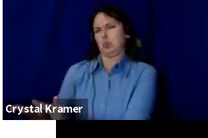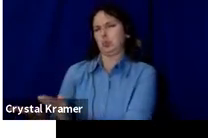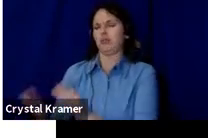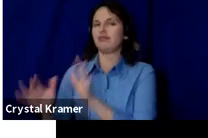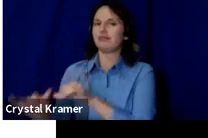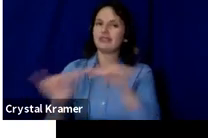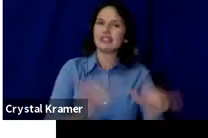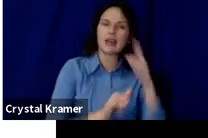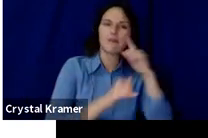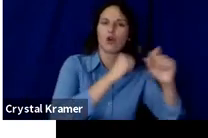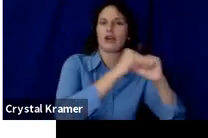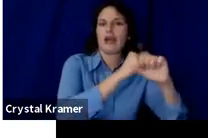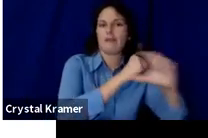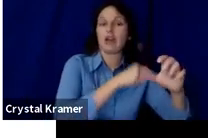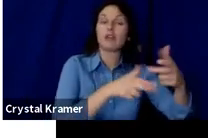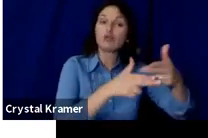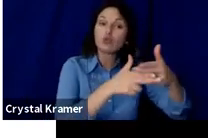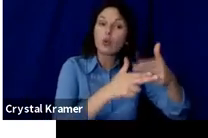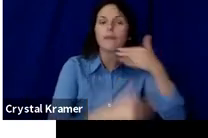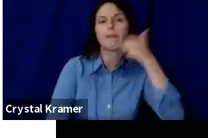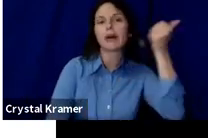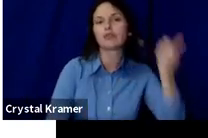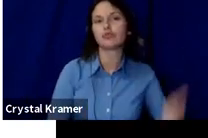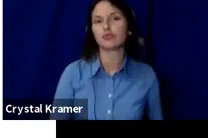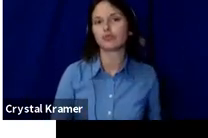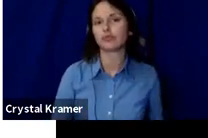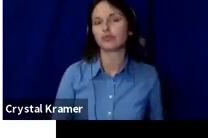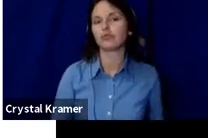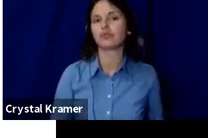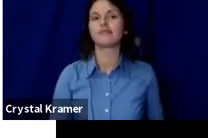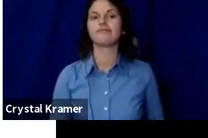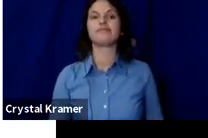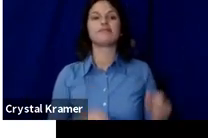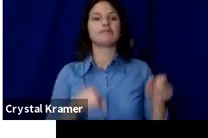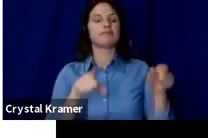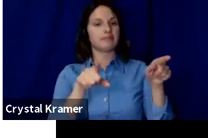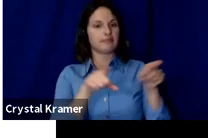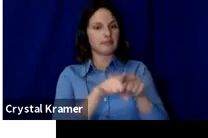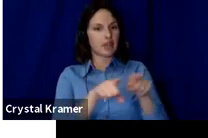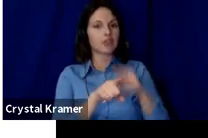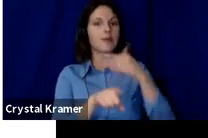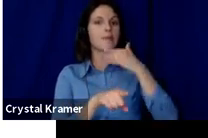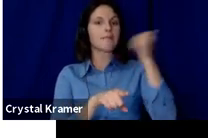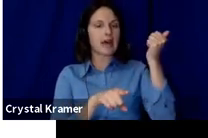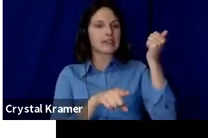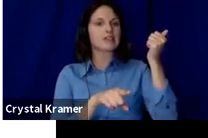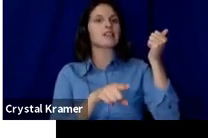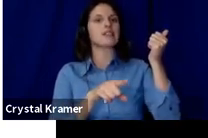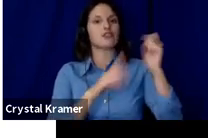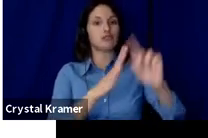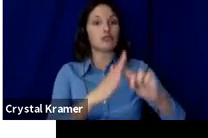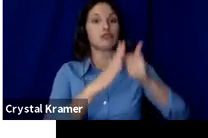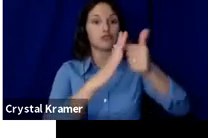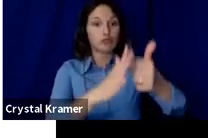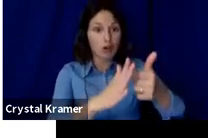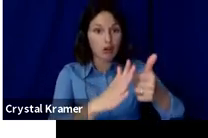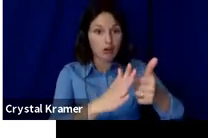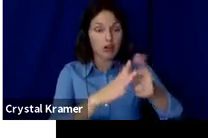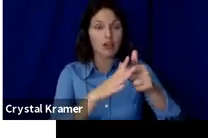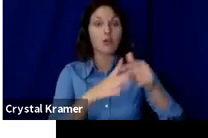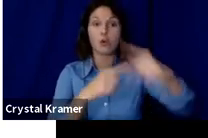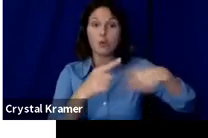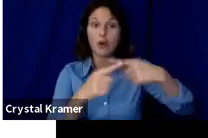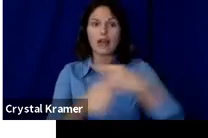Ideally you also want to launch on a Monday or Tuesday to gain momentum during the week.